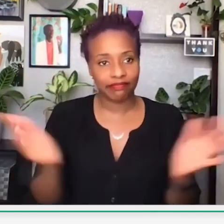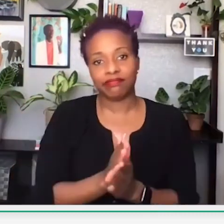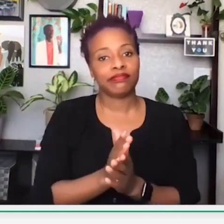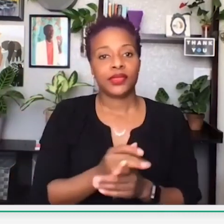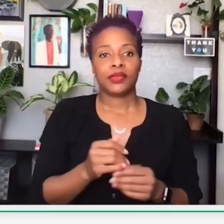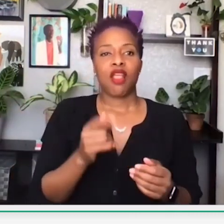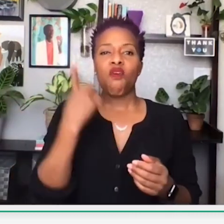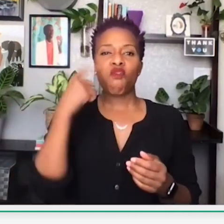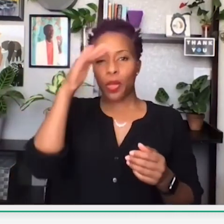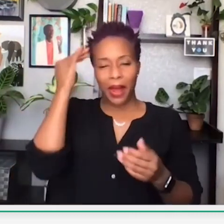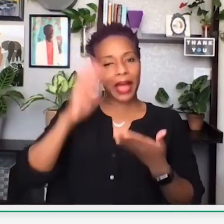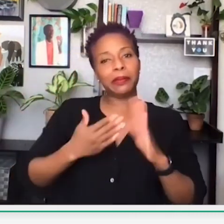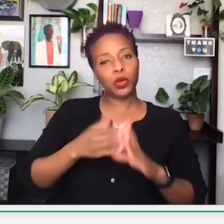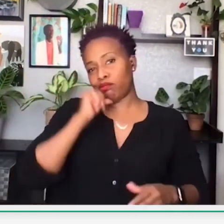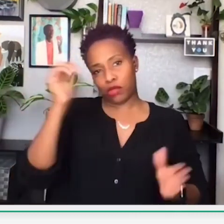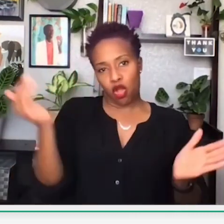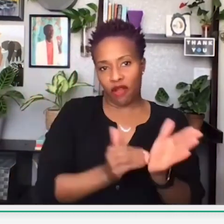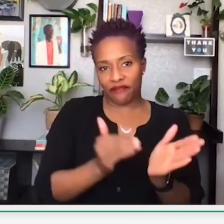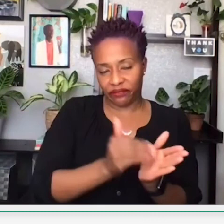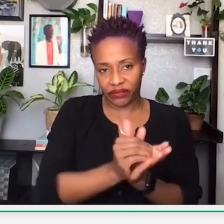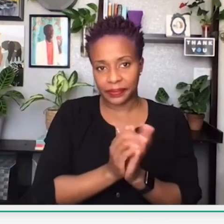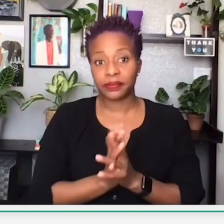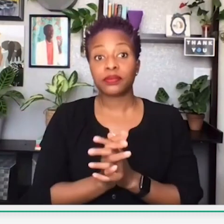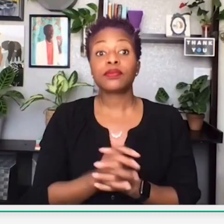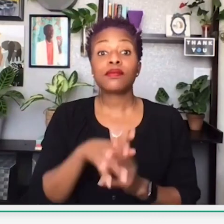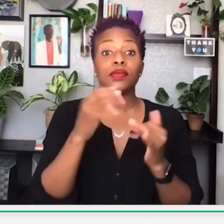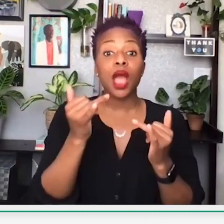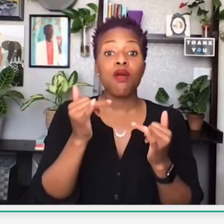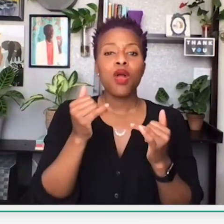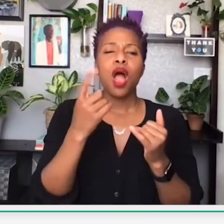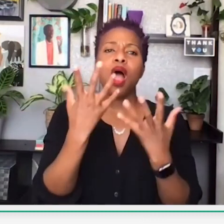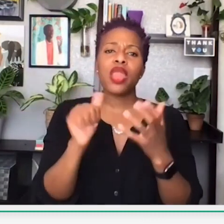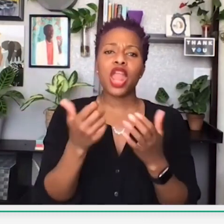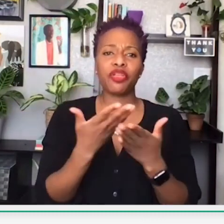Sometimes it will leave, and then there are times when it may return. But it's not often that that